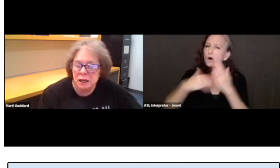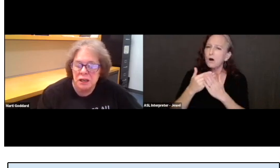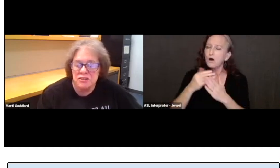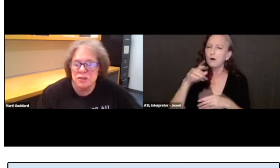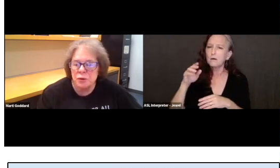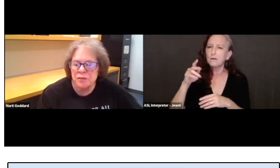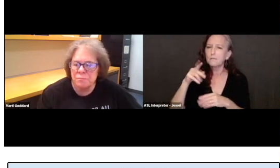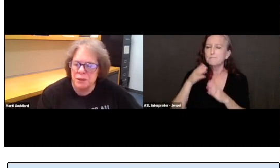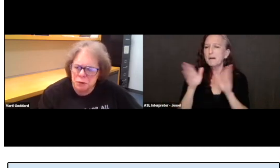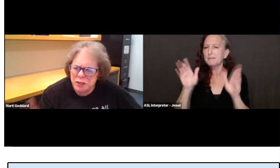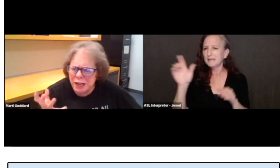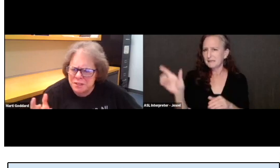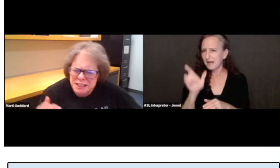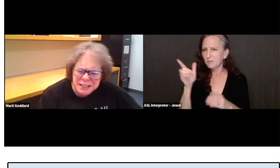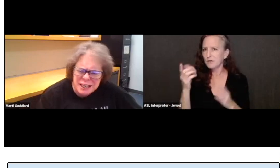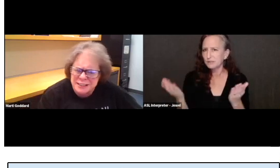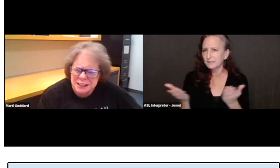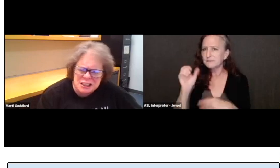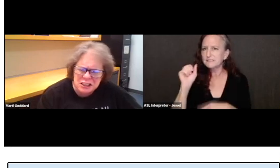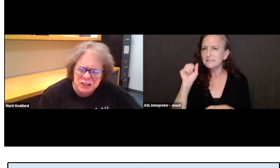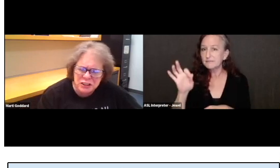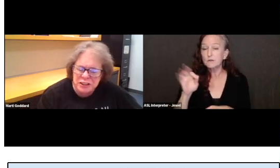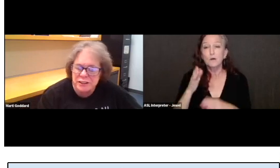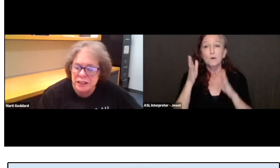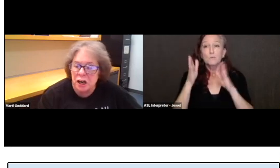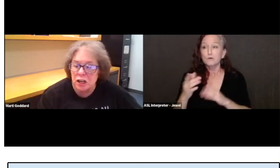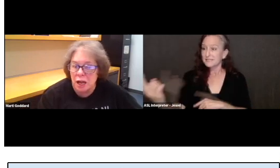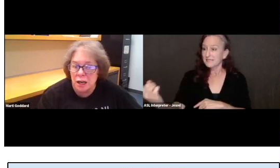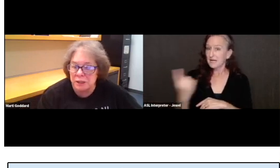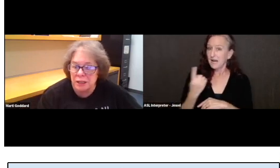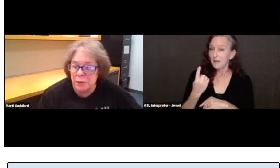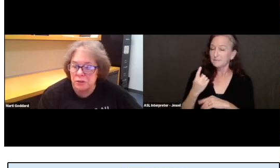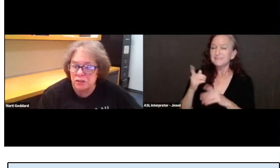So, if people come to the desk and it's clear that they have not been able